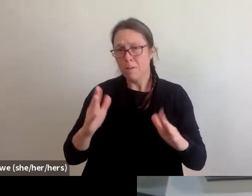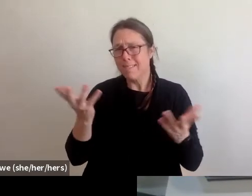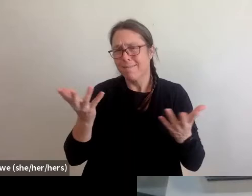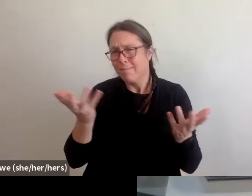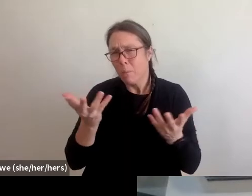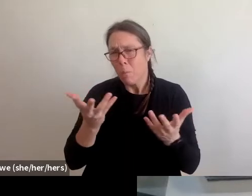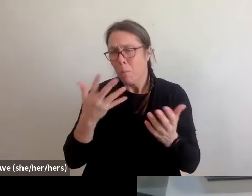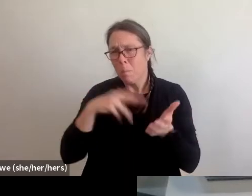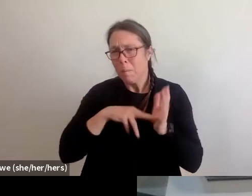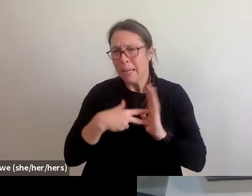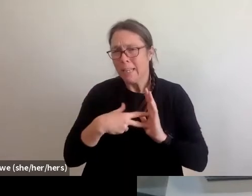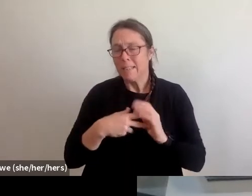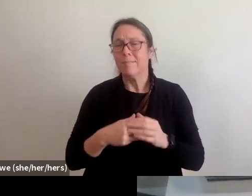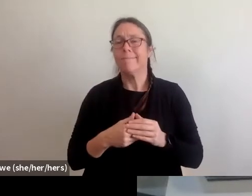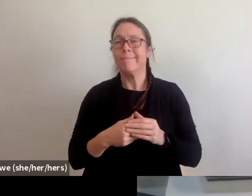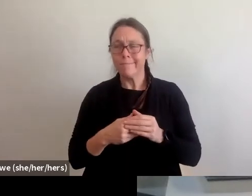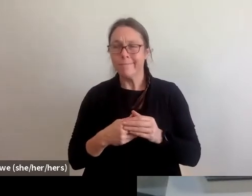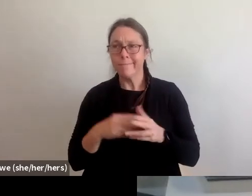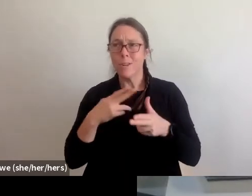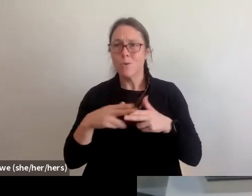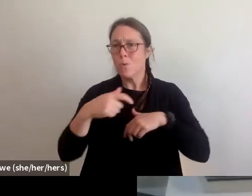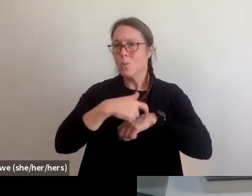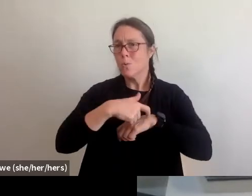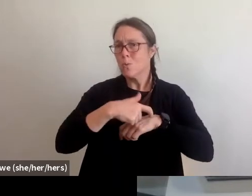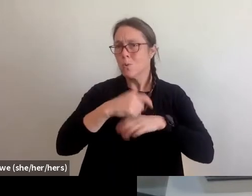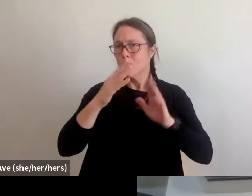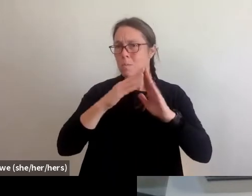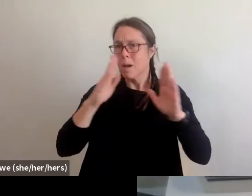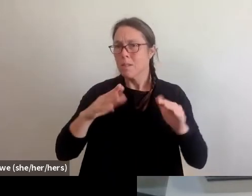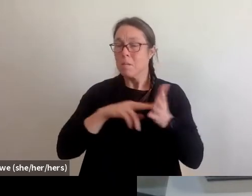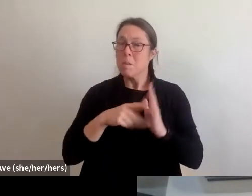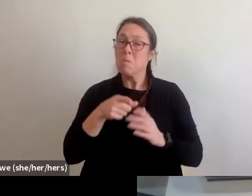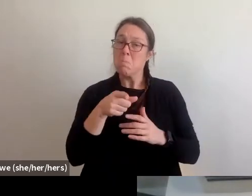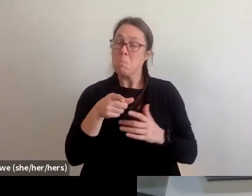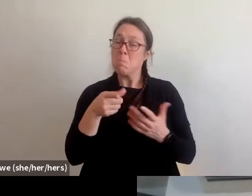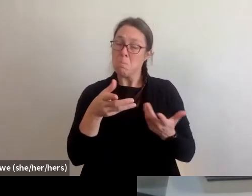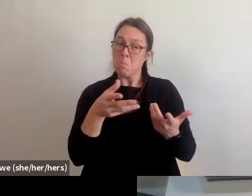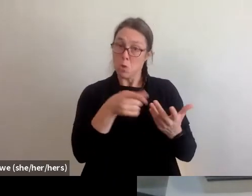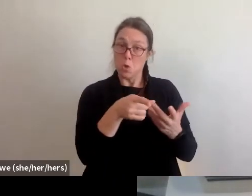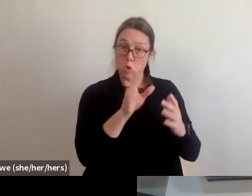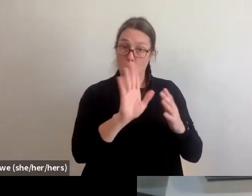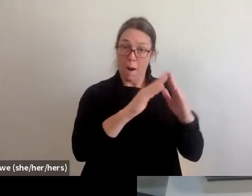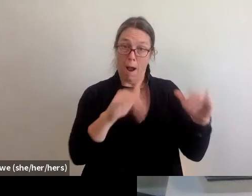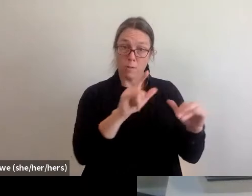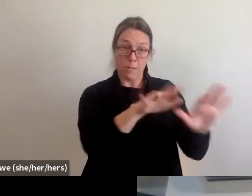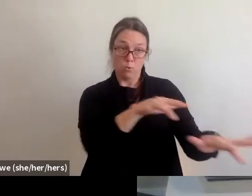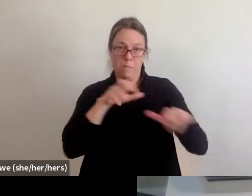Short term housing is kind of the, so you've been sheltered in a disaster recovery shelter.